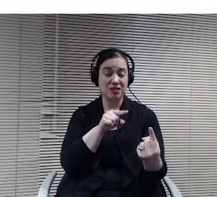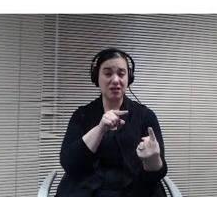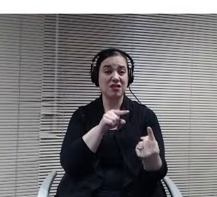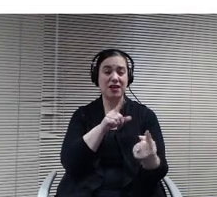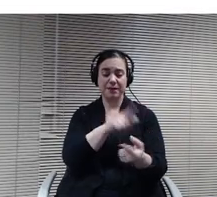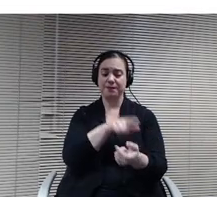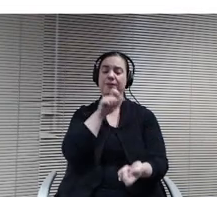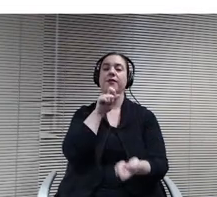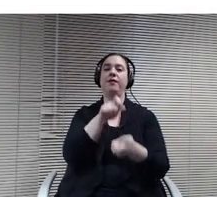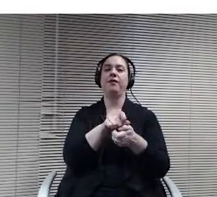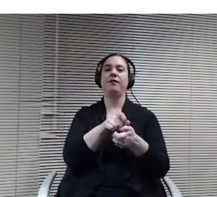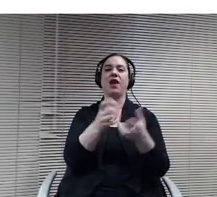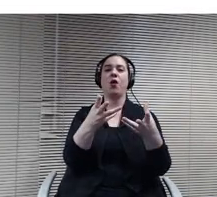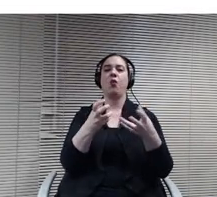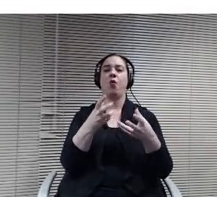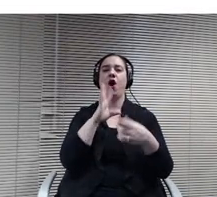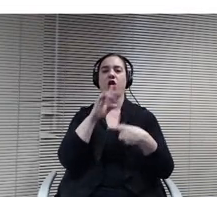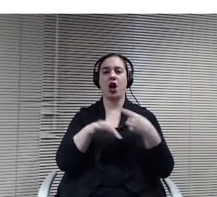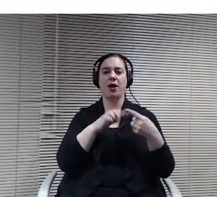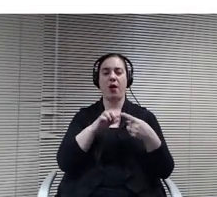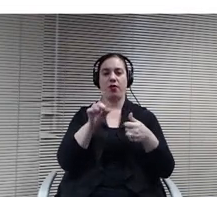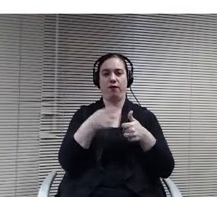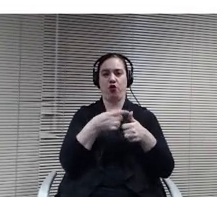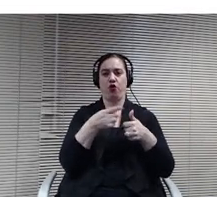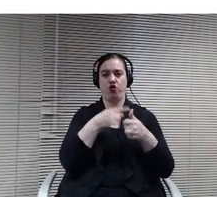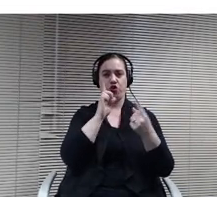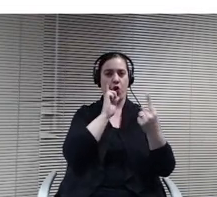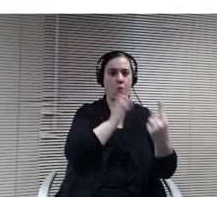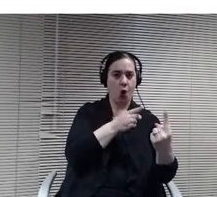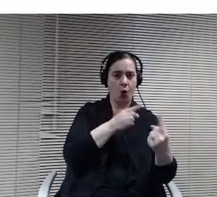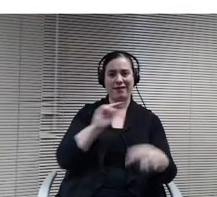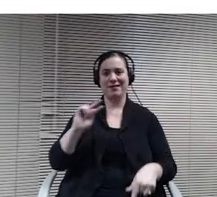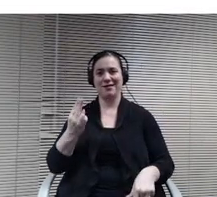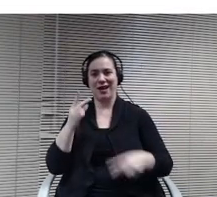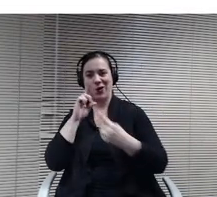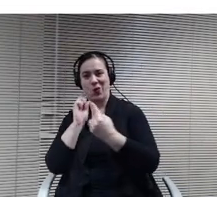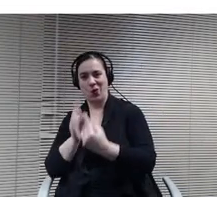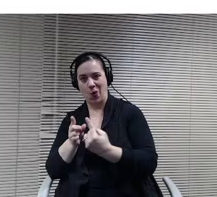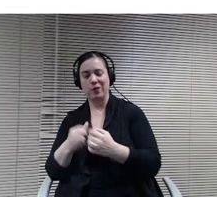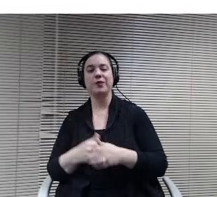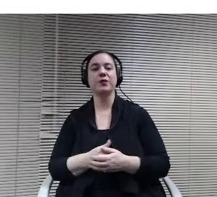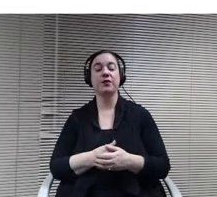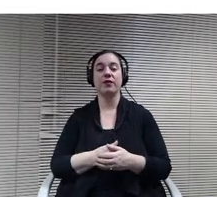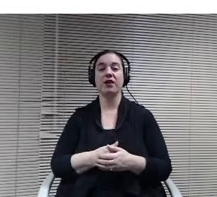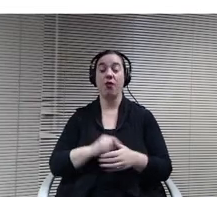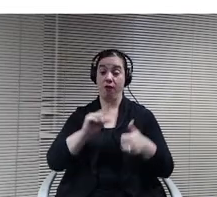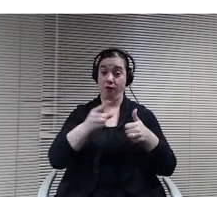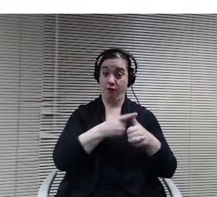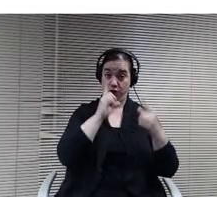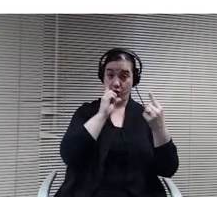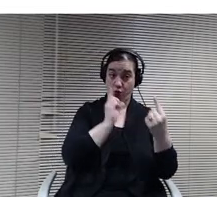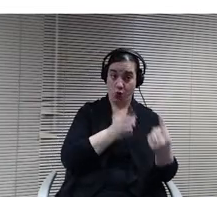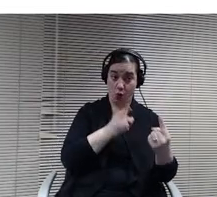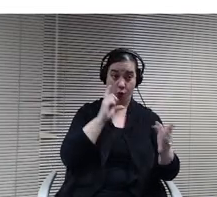tonight about goal one and Goal 2. No one you know, we recognize like everything else in in in